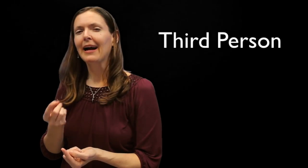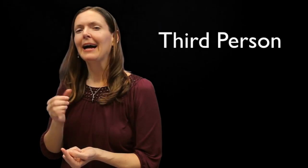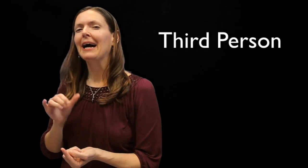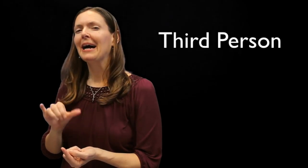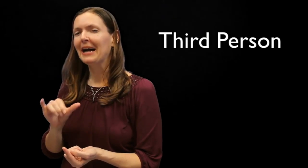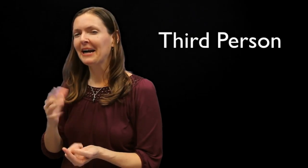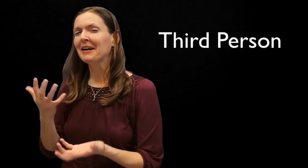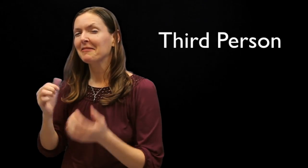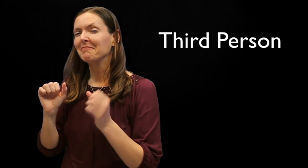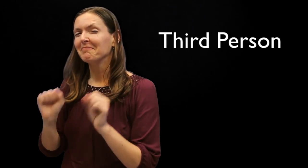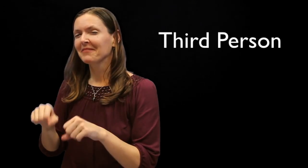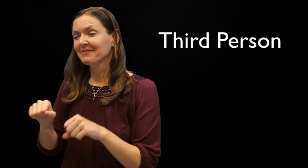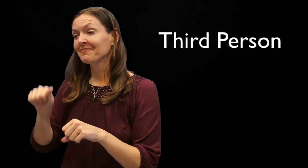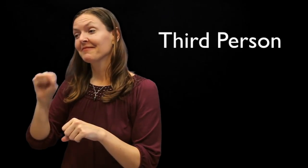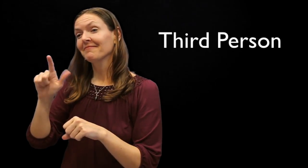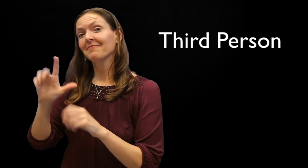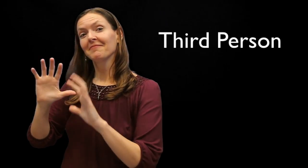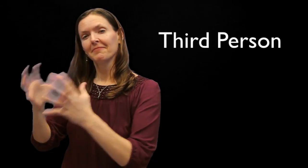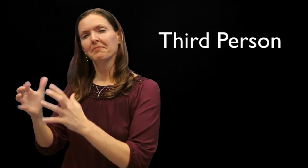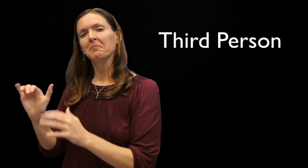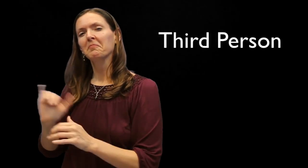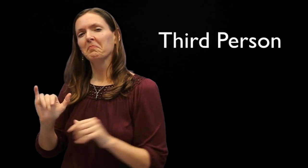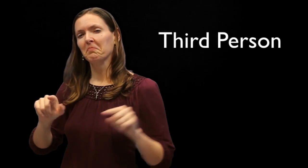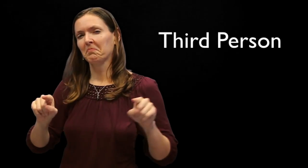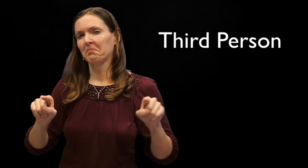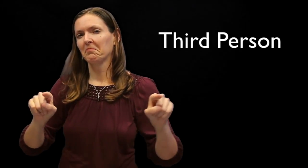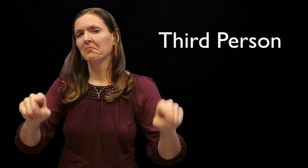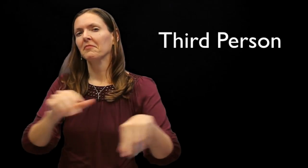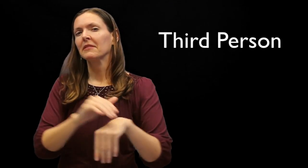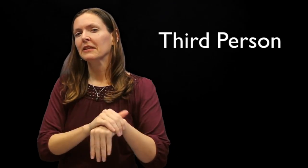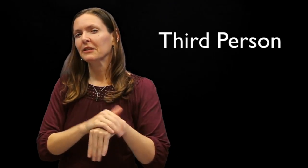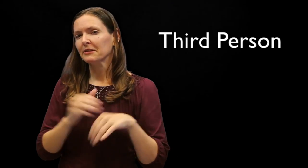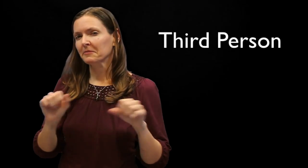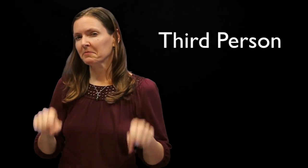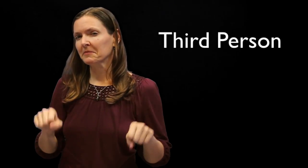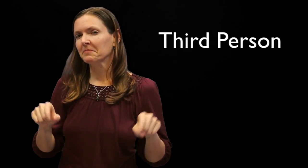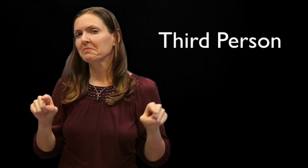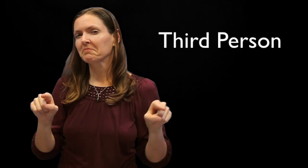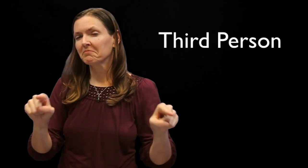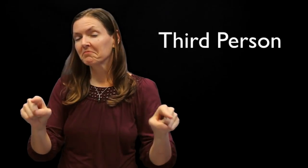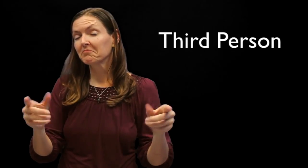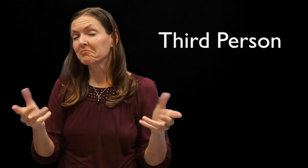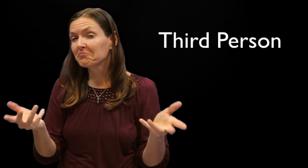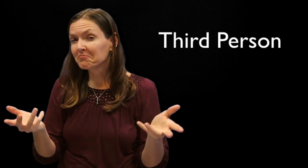It may be possible ASL and English are similar in using third-person pronouns more in academic discourse.